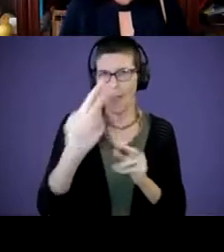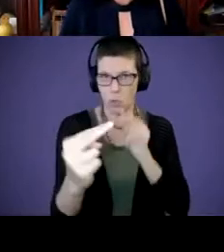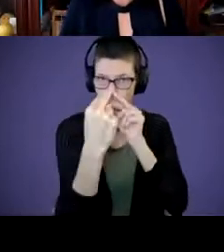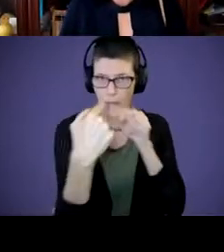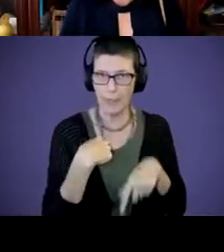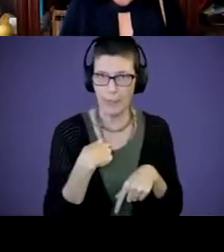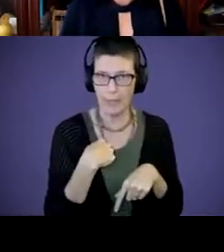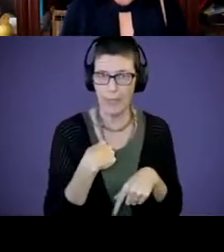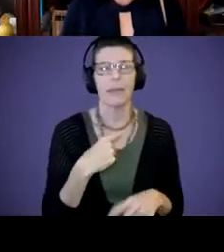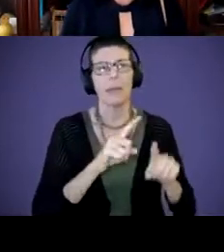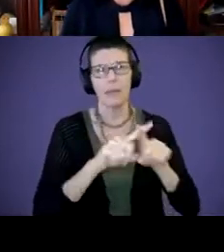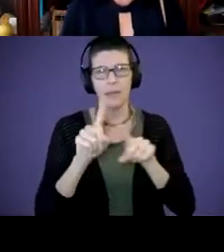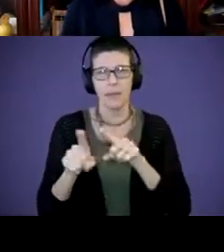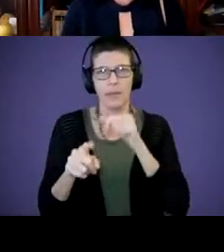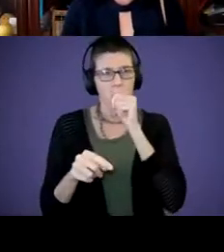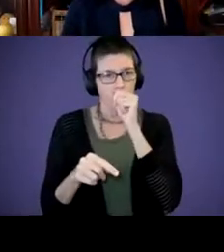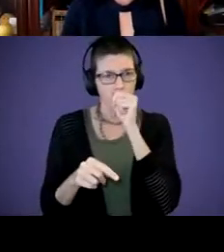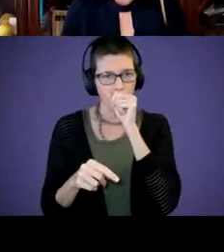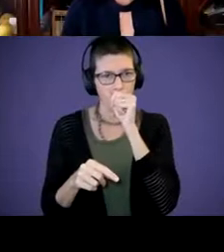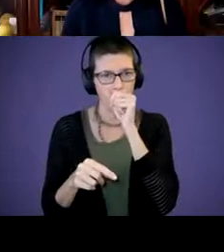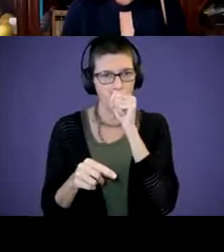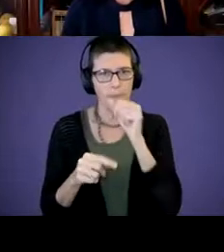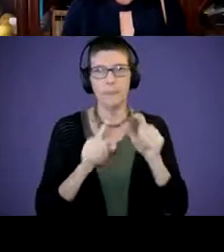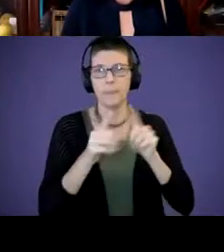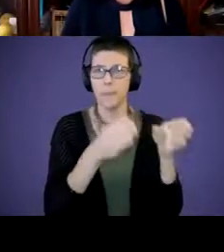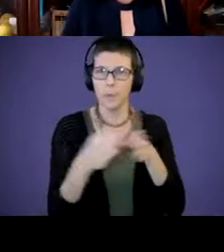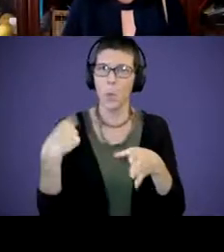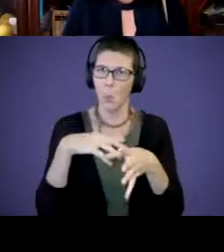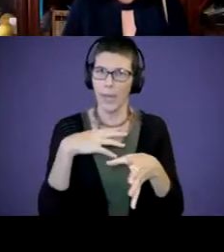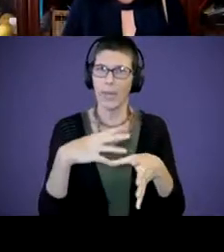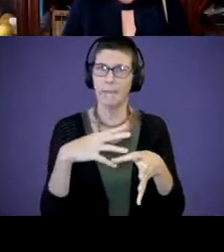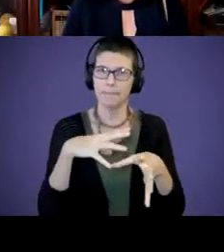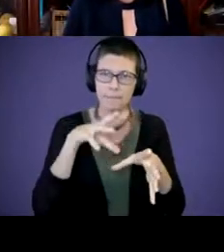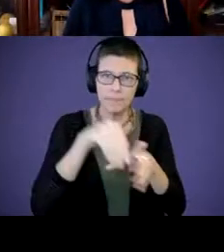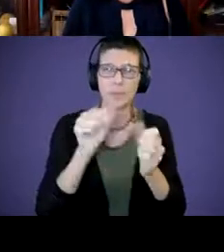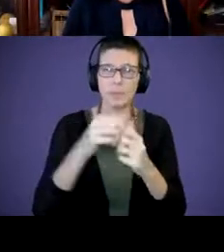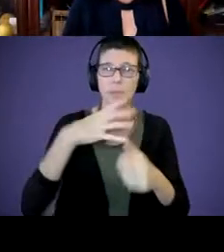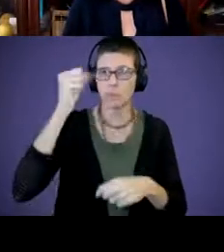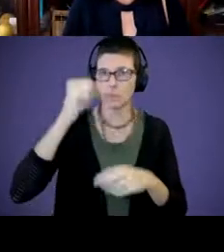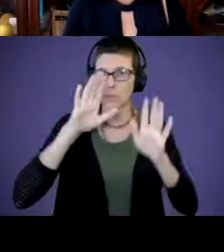Different ways that we engage with their older children. Think back to when they're babies.